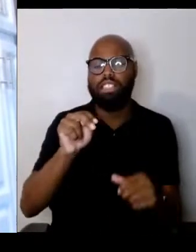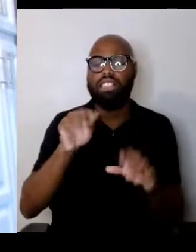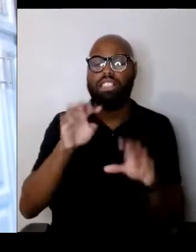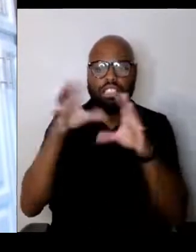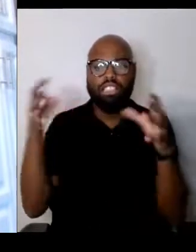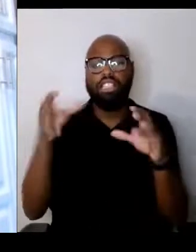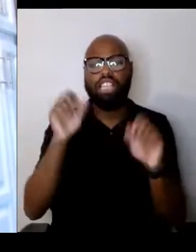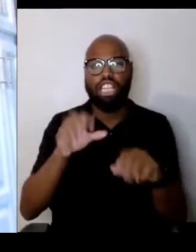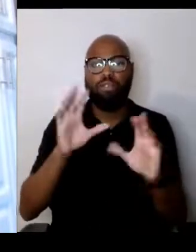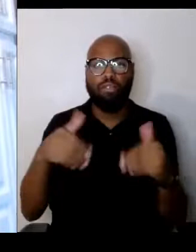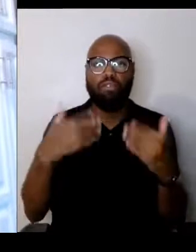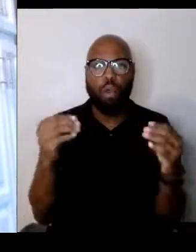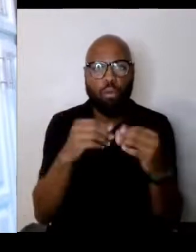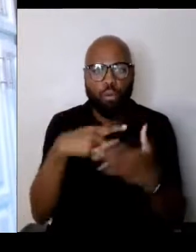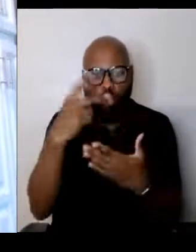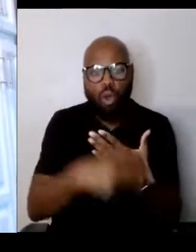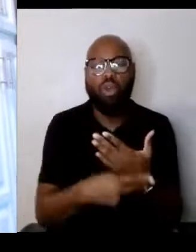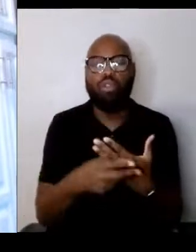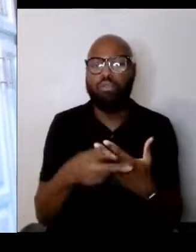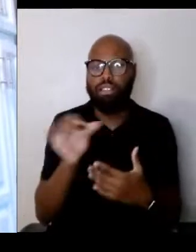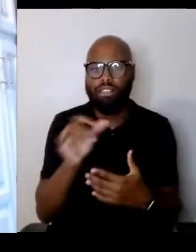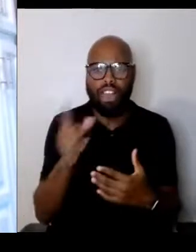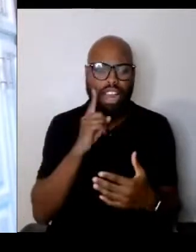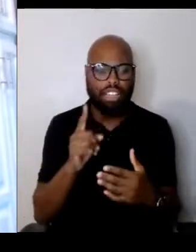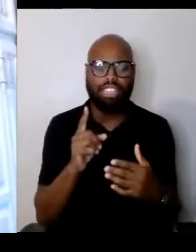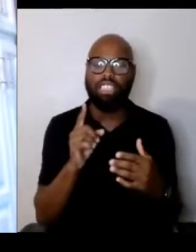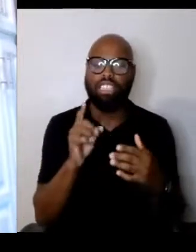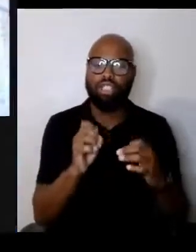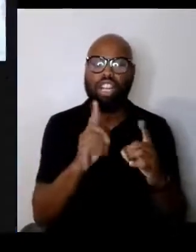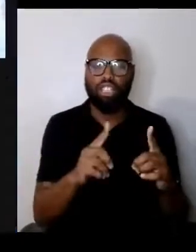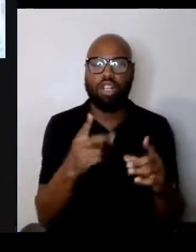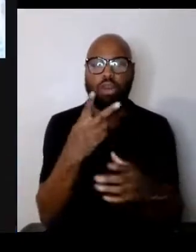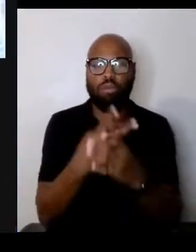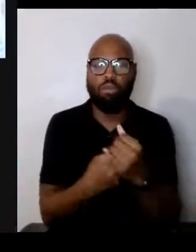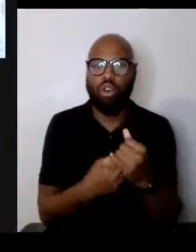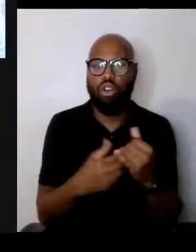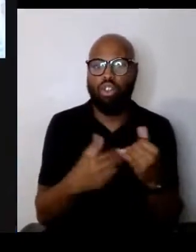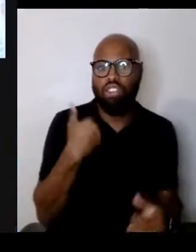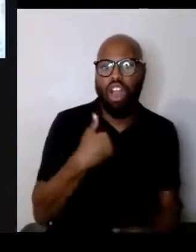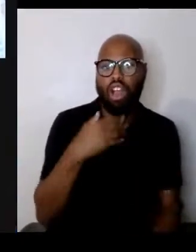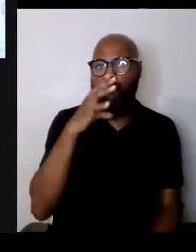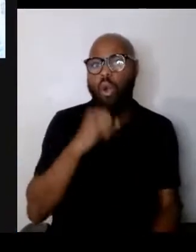that educate both the young and the old, thank you. Thank you.